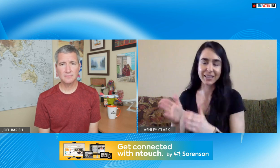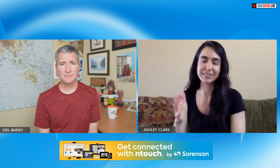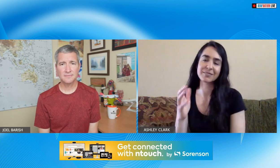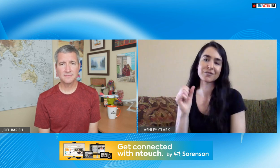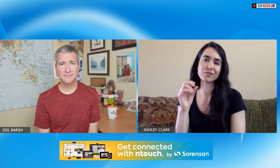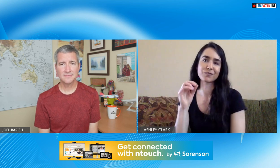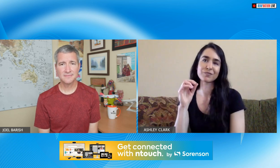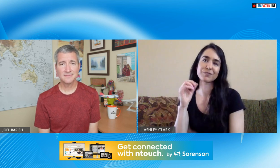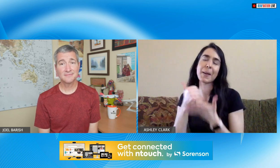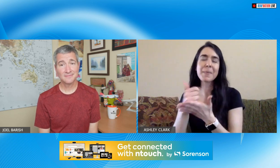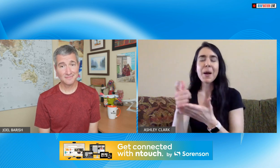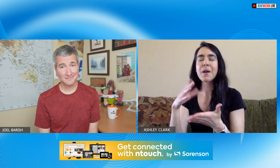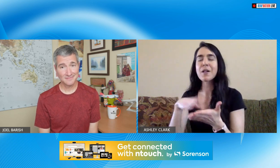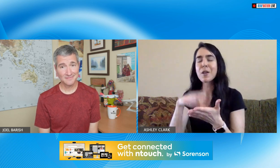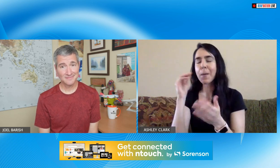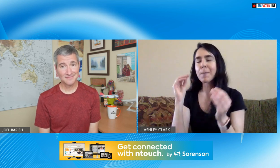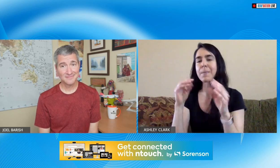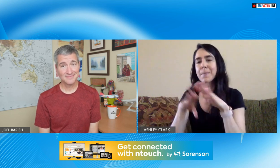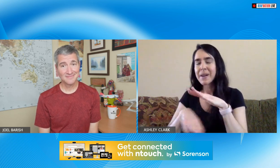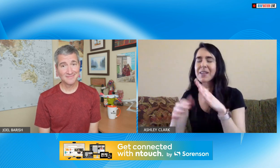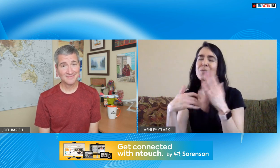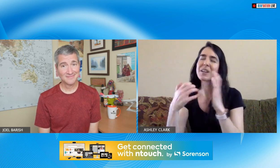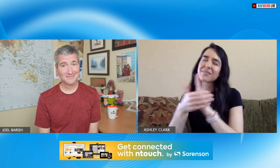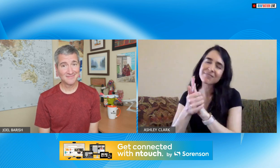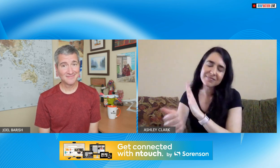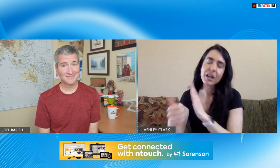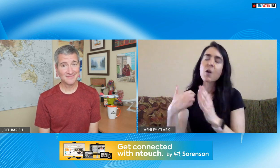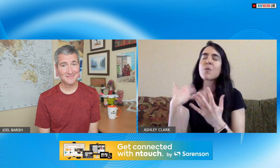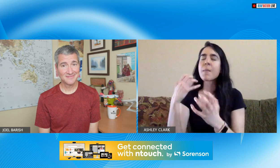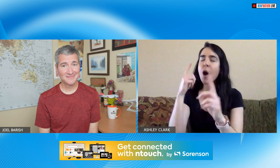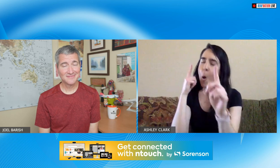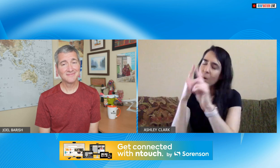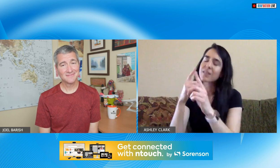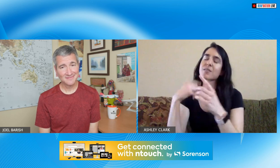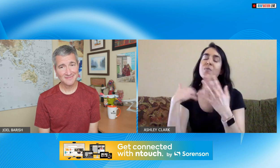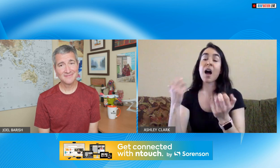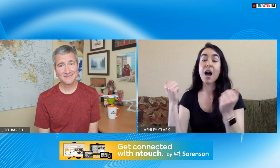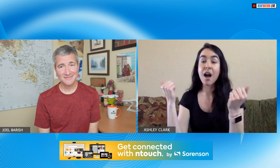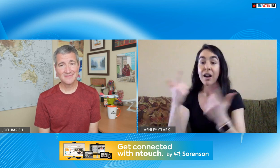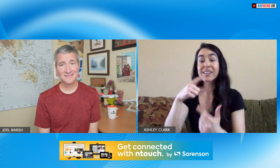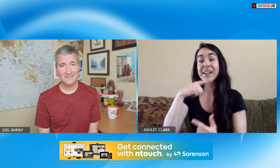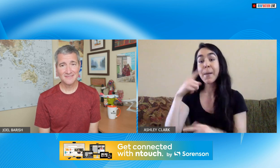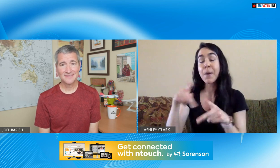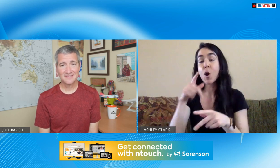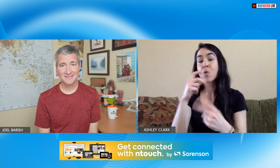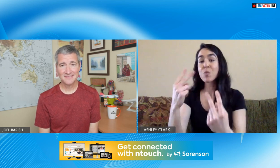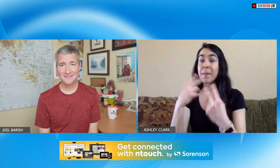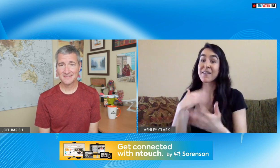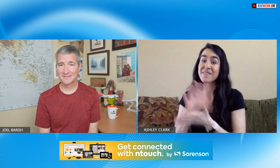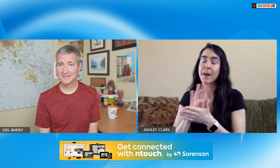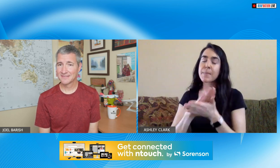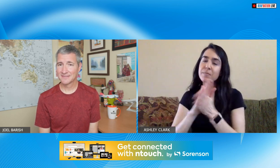heart is to make a plan for the future and again I want to stick to my goal for